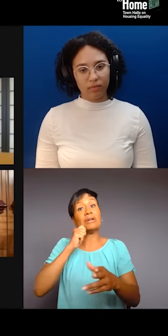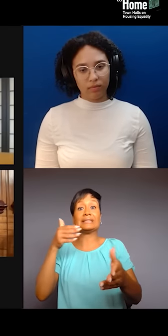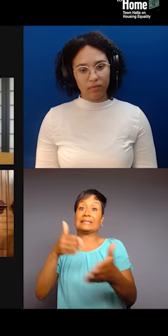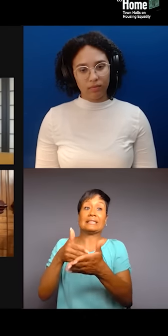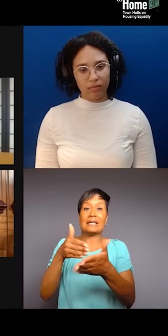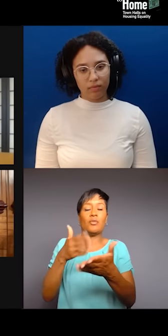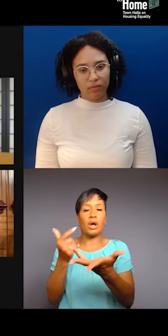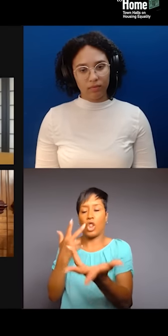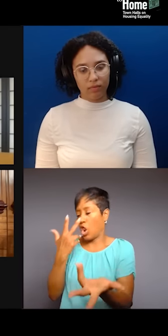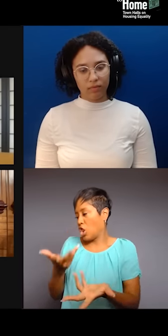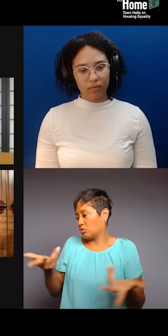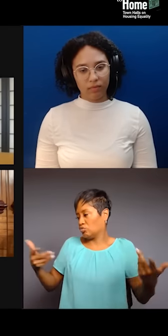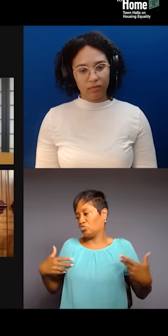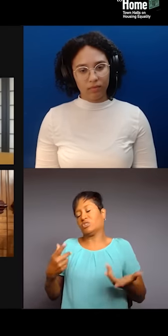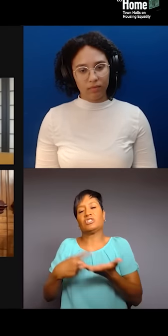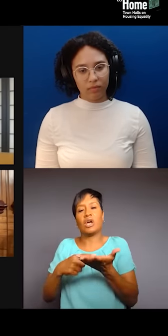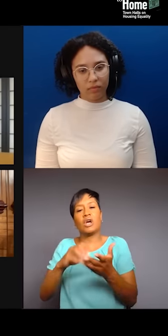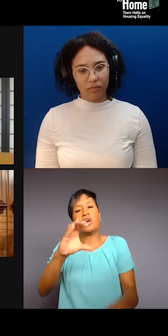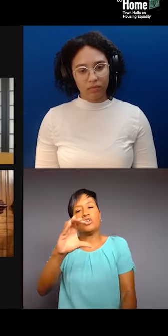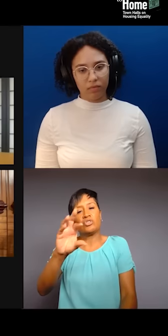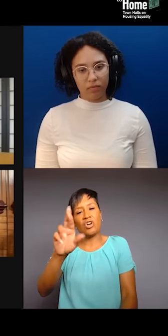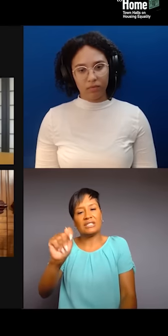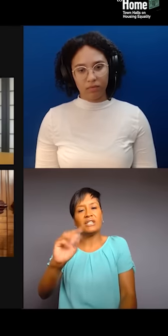We're sitting here like literally from a systemic place.